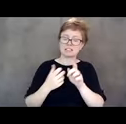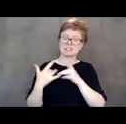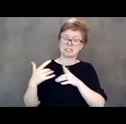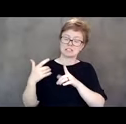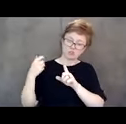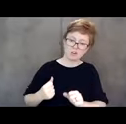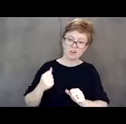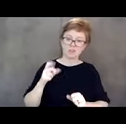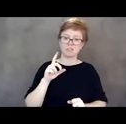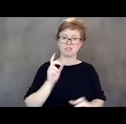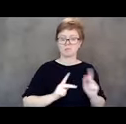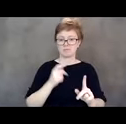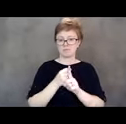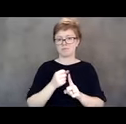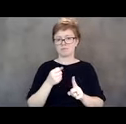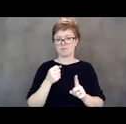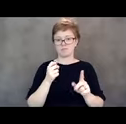And it really goes back to what Christine was talking about,